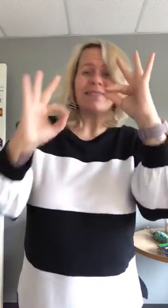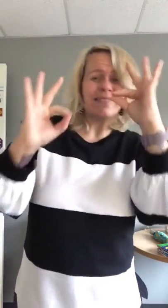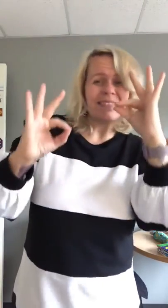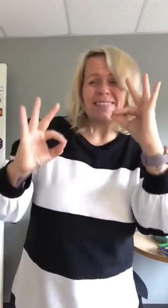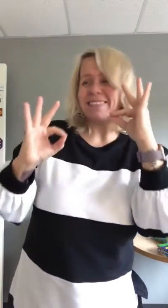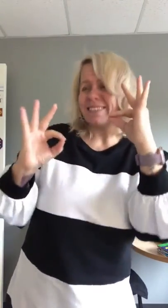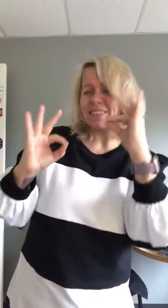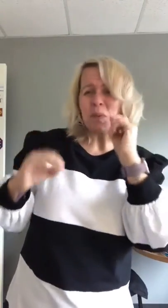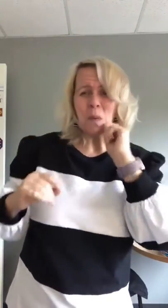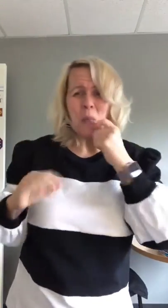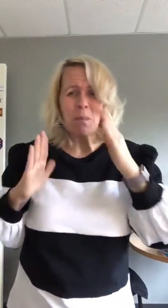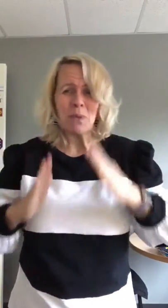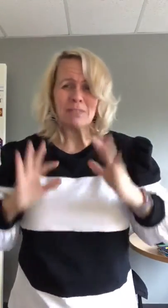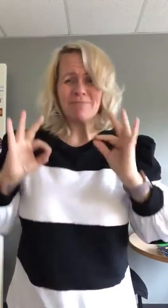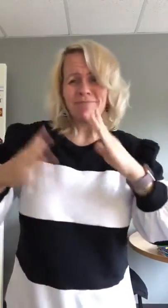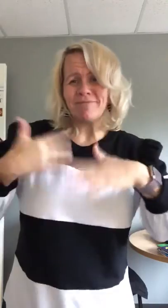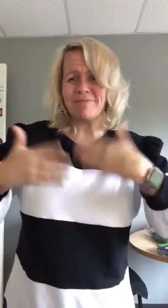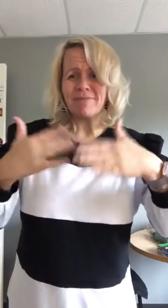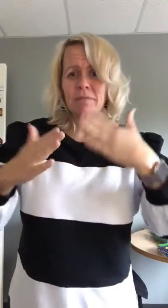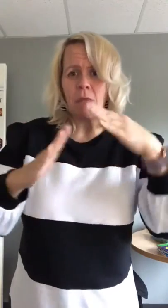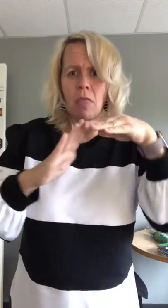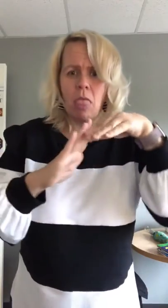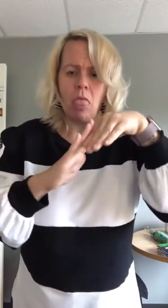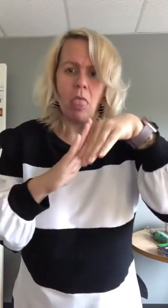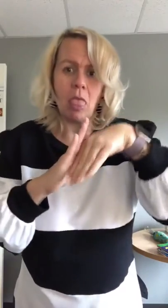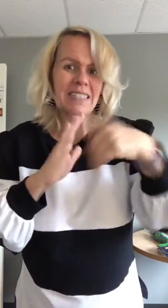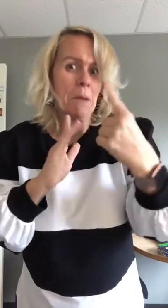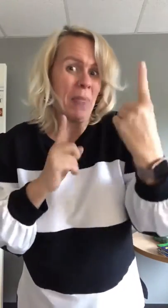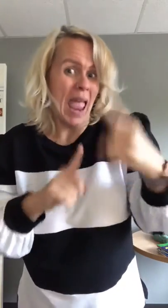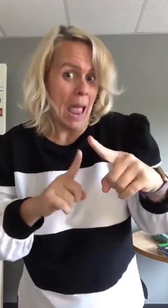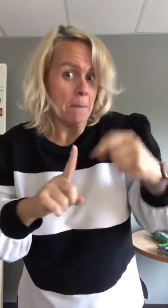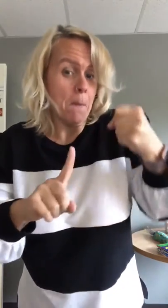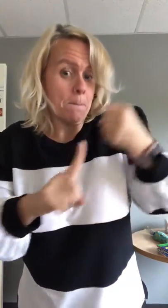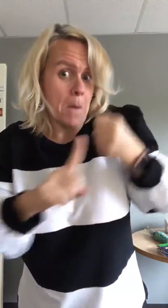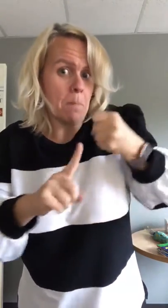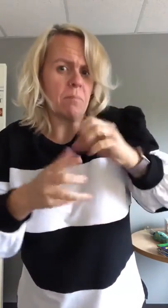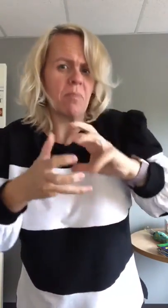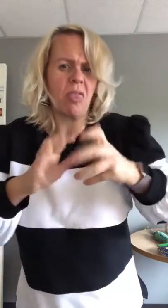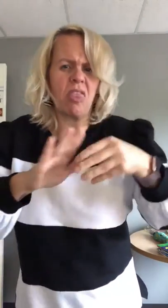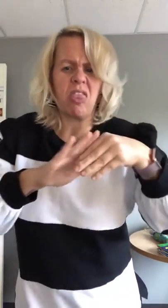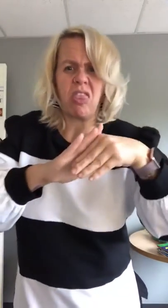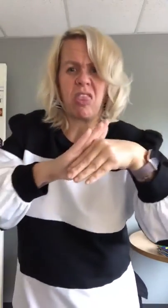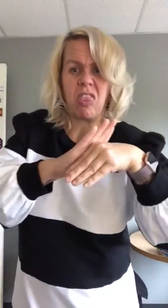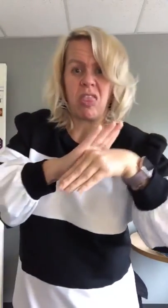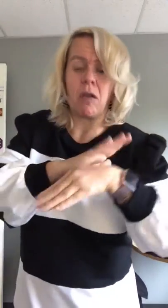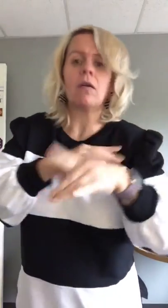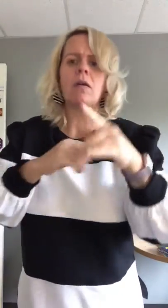When a cool person was doing fine as the time goes by until something has happened that impacted and their mood went downhill.